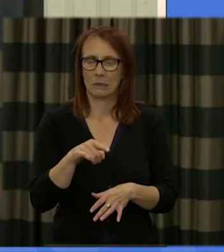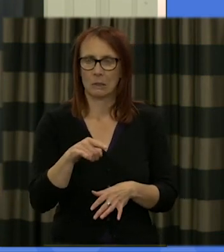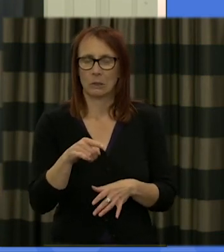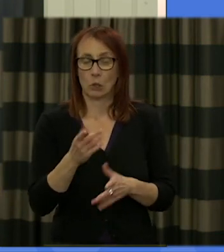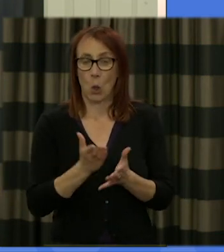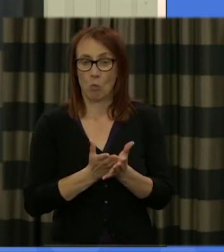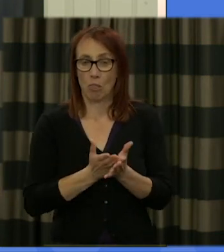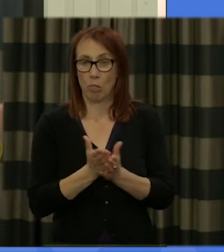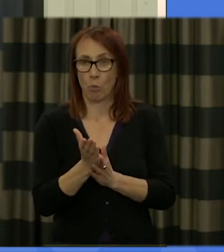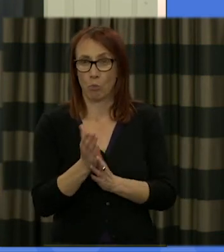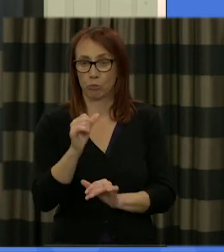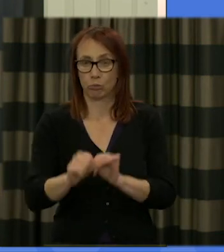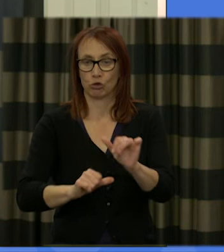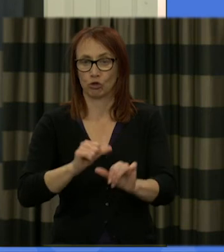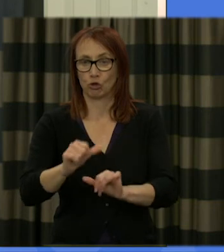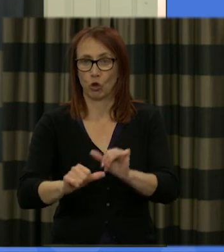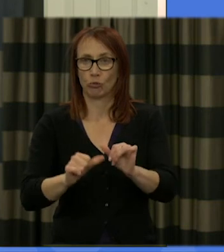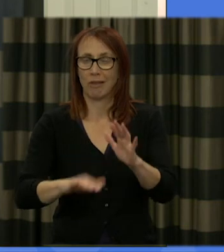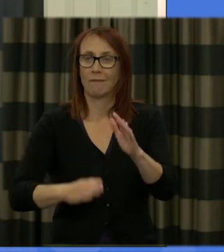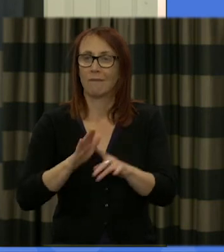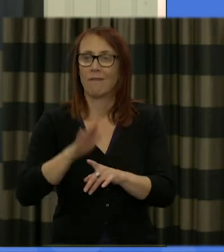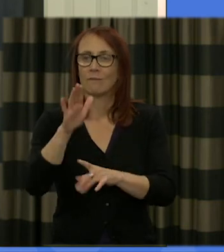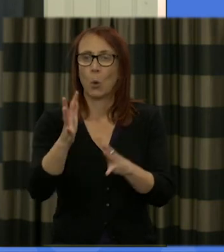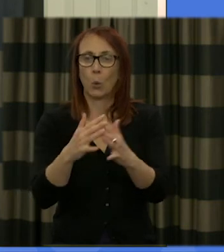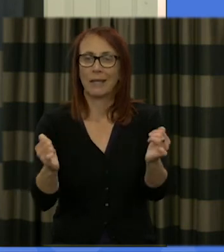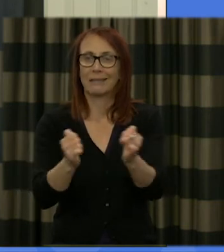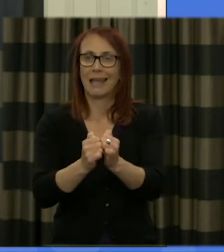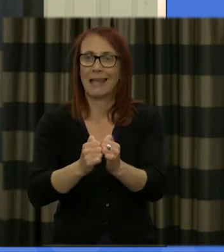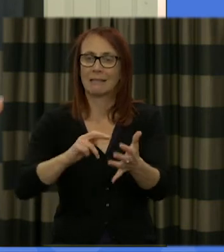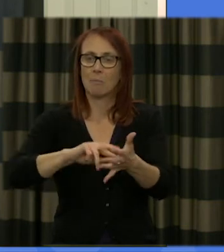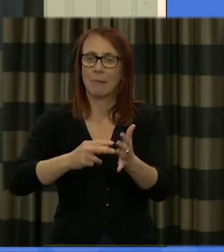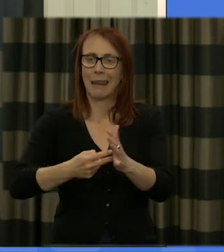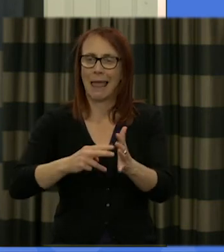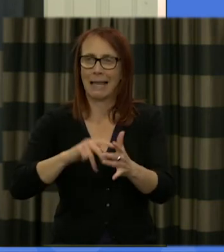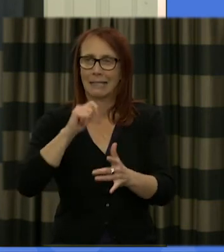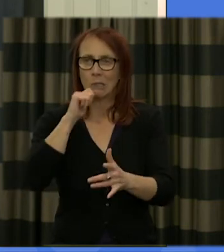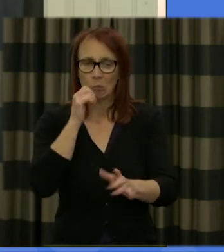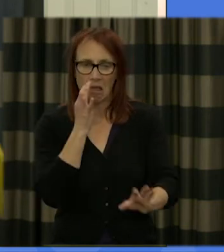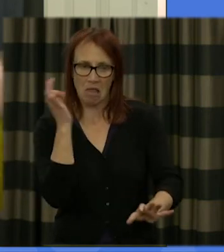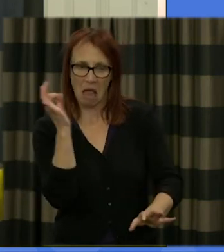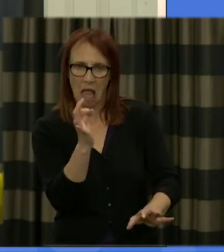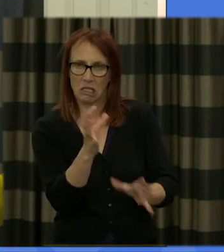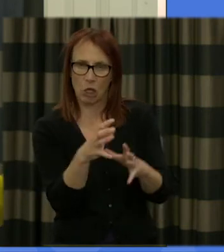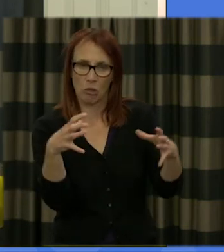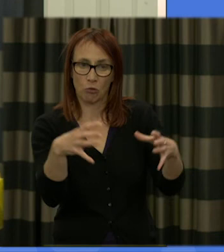we move forwards in the planning of future weekends and again I'll explain much more about that tomorrow and the kind of process we're going to go